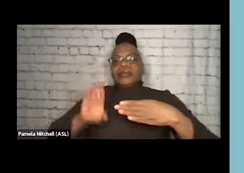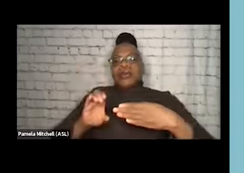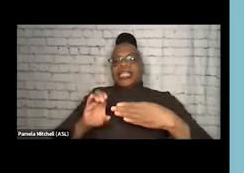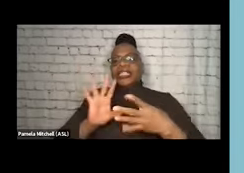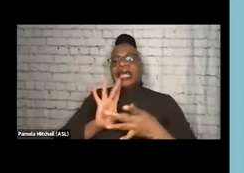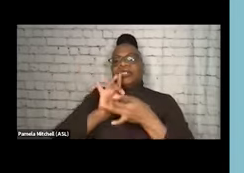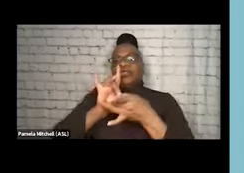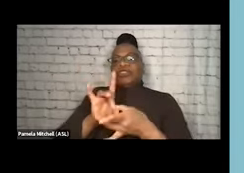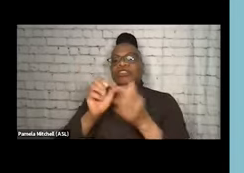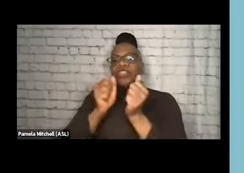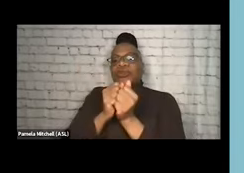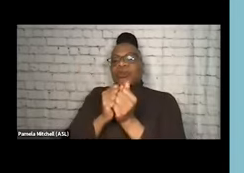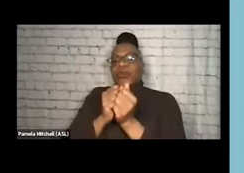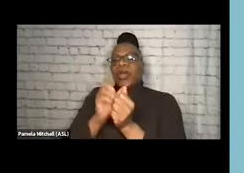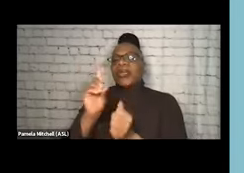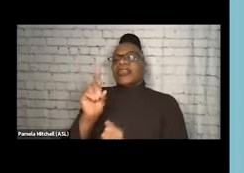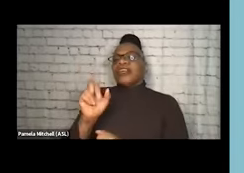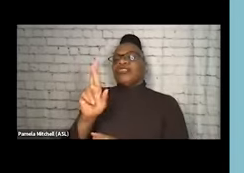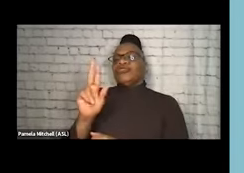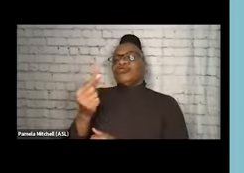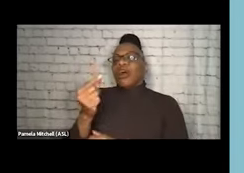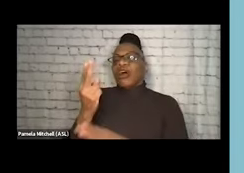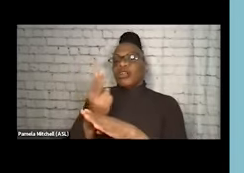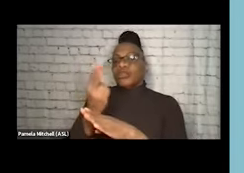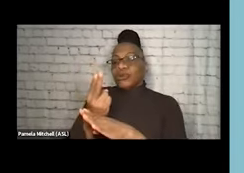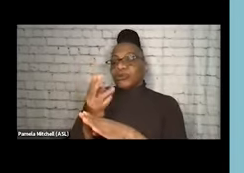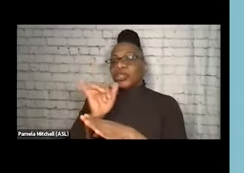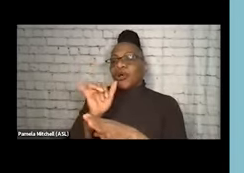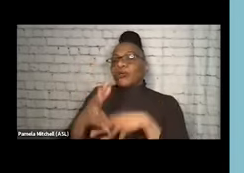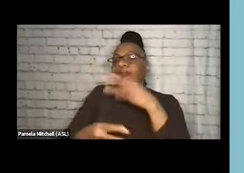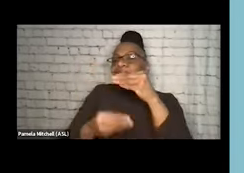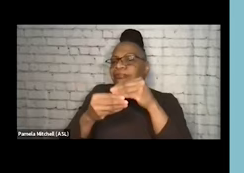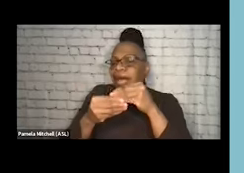I would also argue, associated with a number of other behaviors